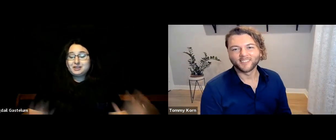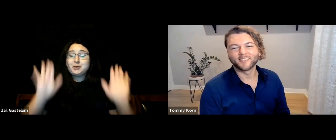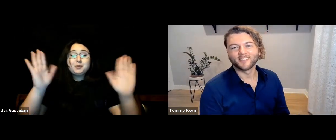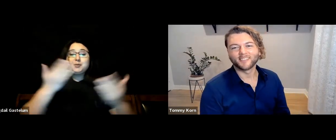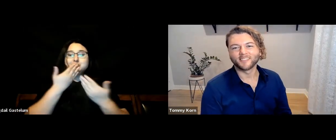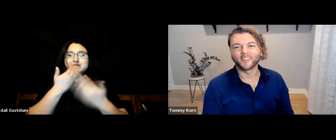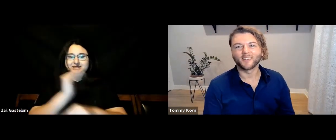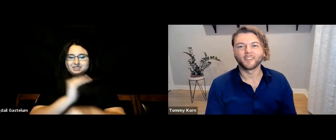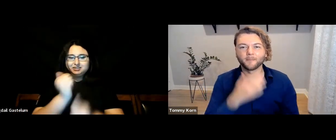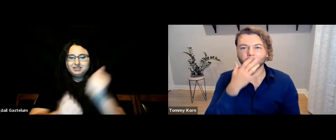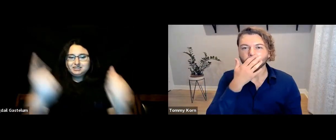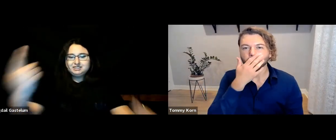Have a wonderful night, everyone!